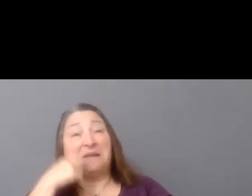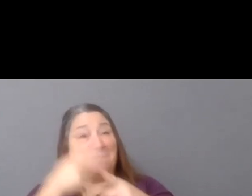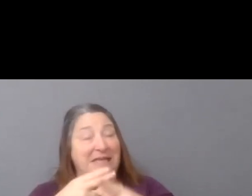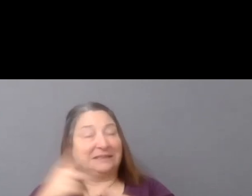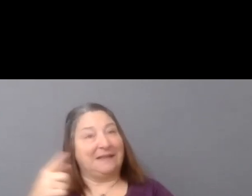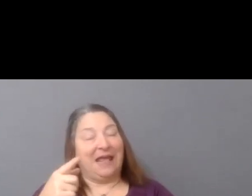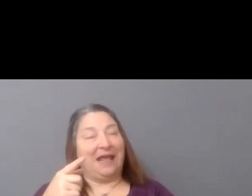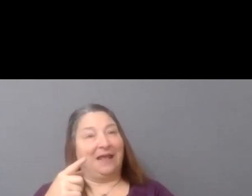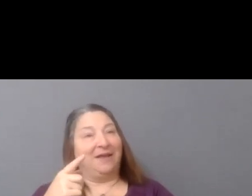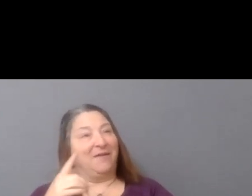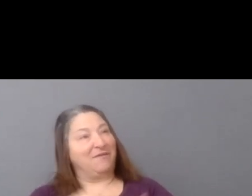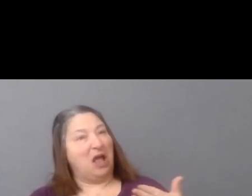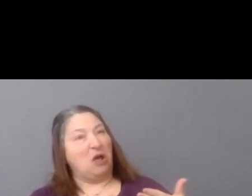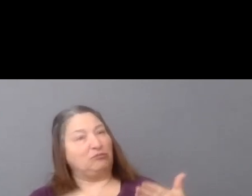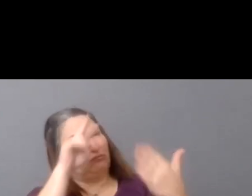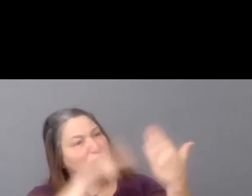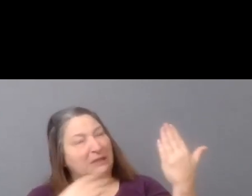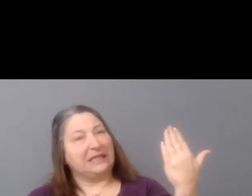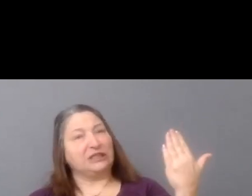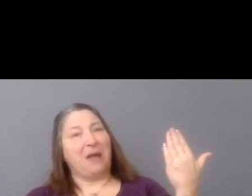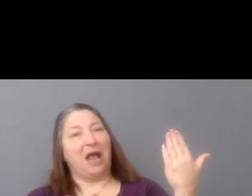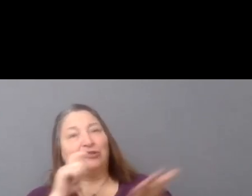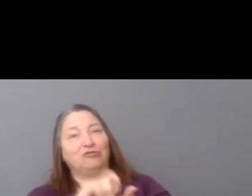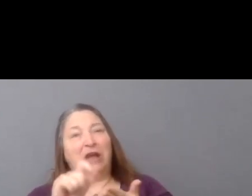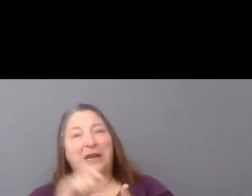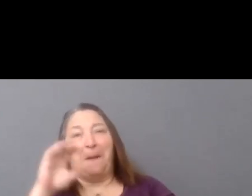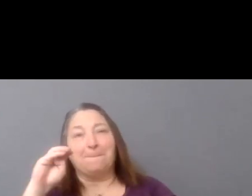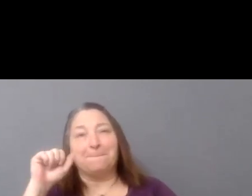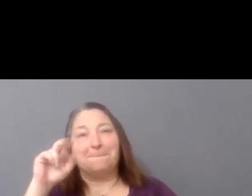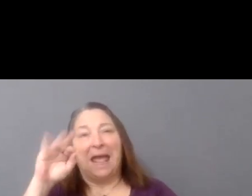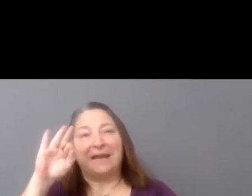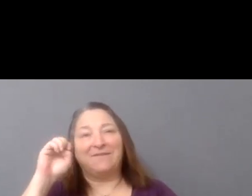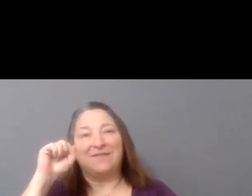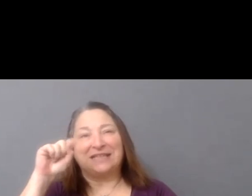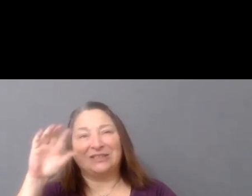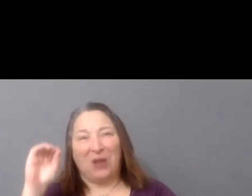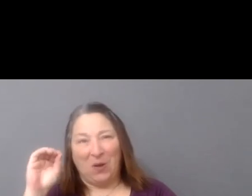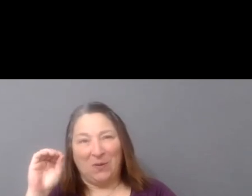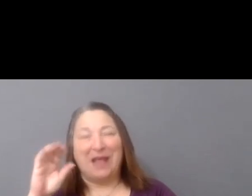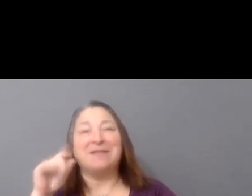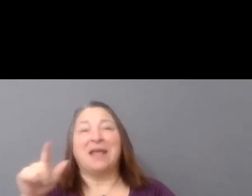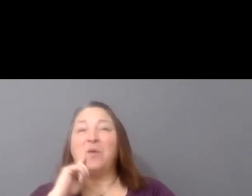to write a manifesto in Chi-Hui Yang's keynote address from Getting Real 2018.